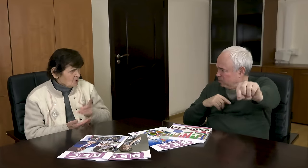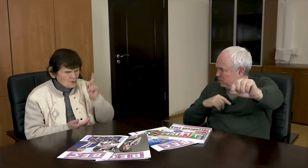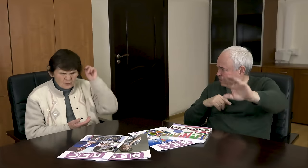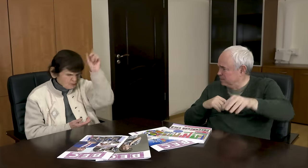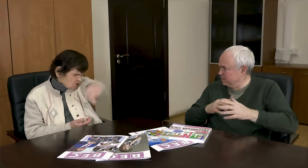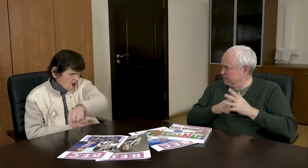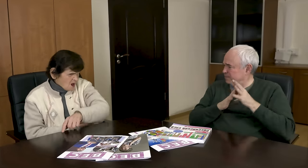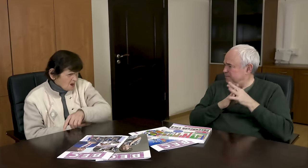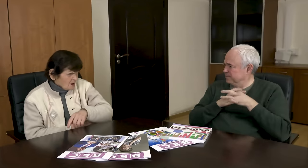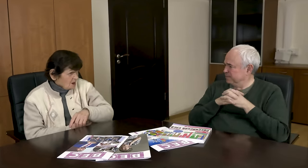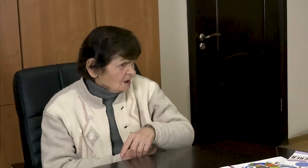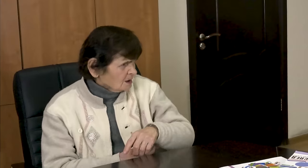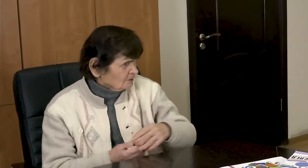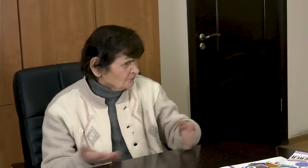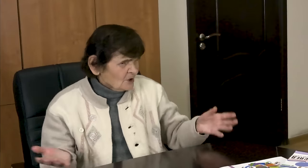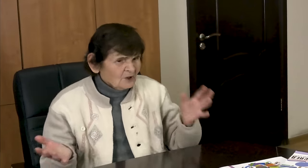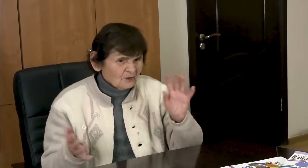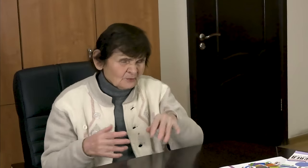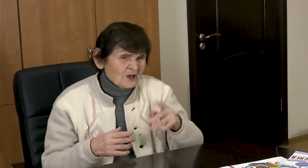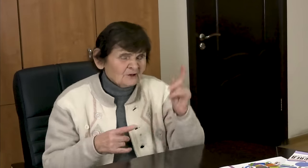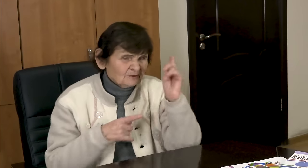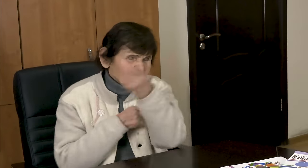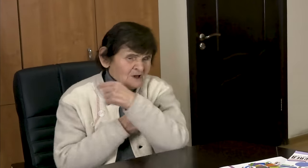Far! Only two teams competed.